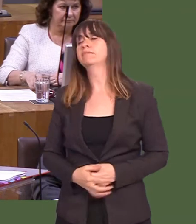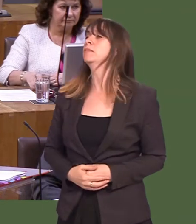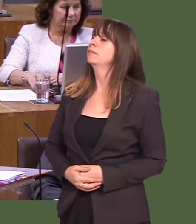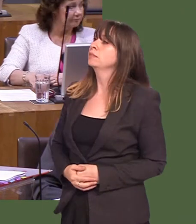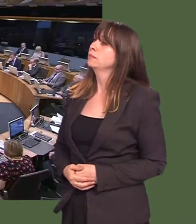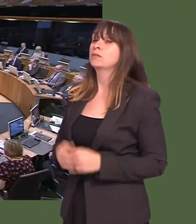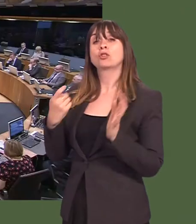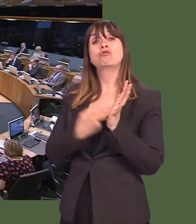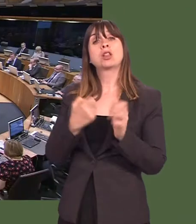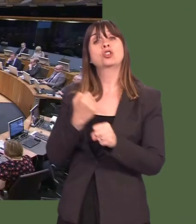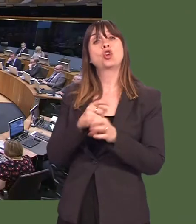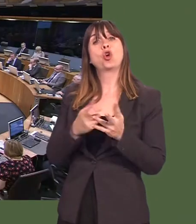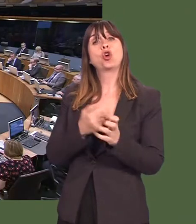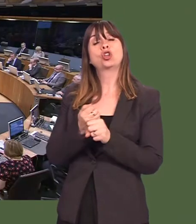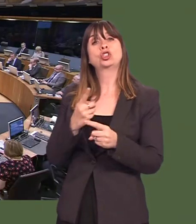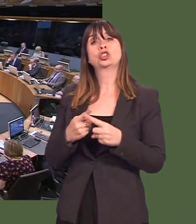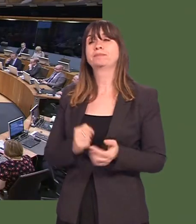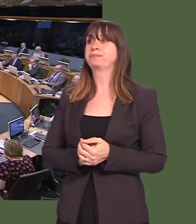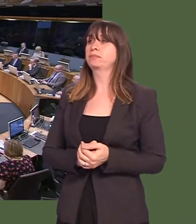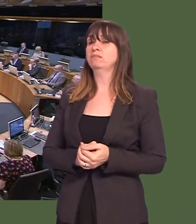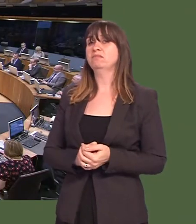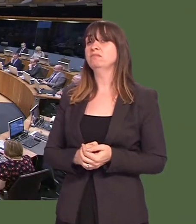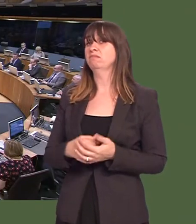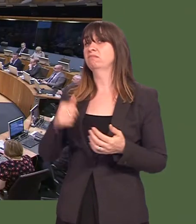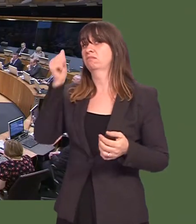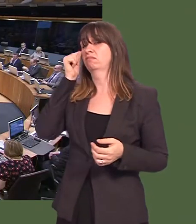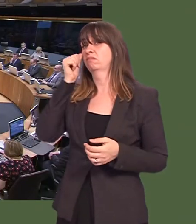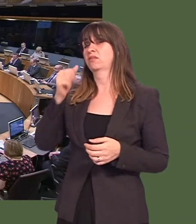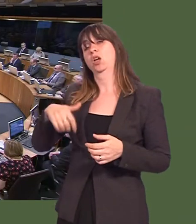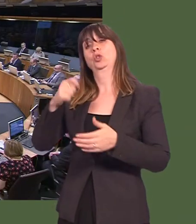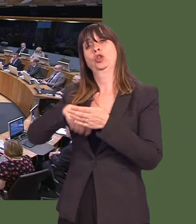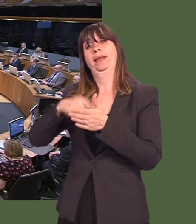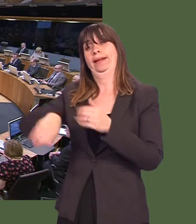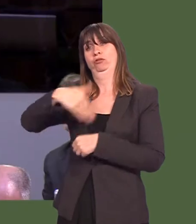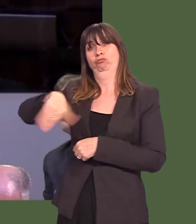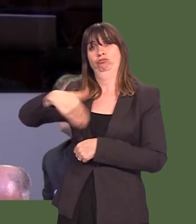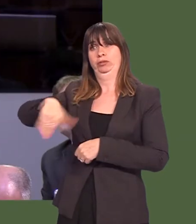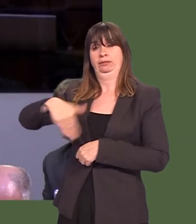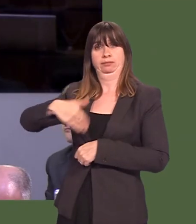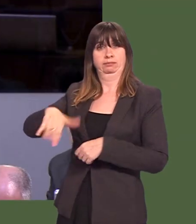Russell George: First Minister, footfall has decreased in Welsh high streets.